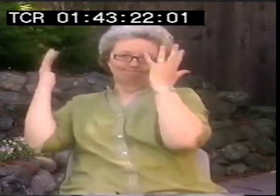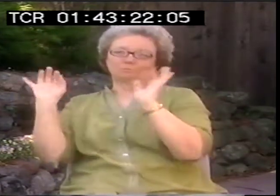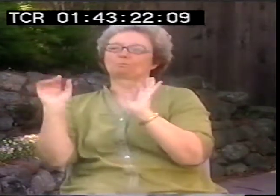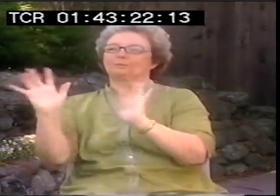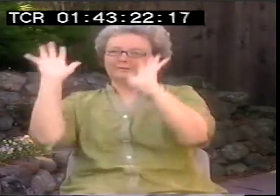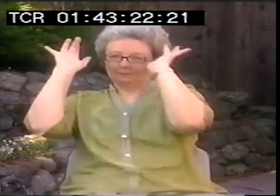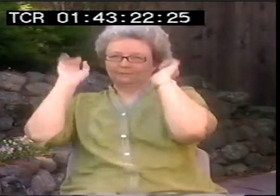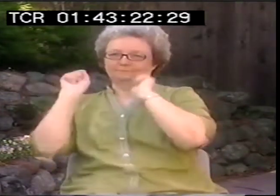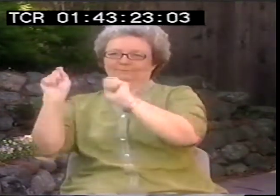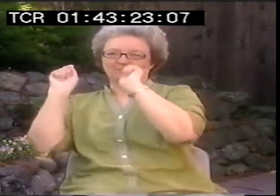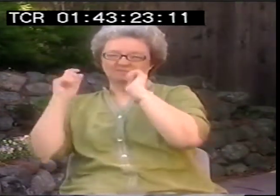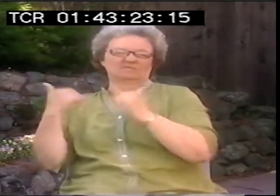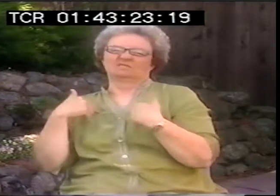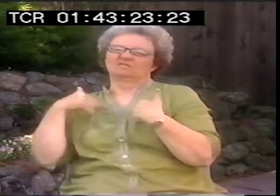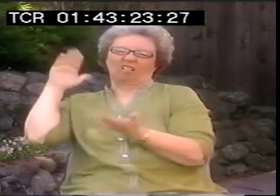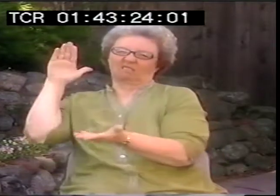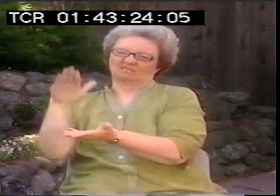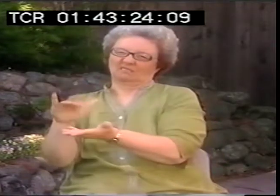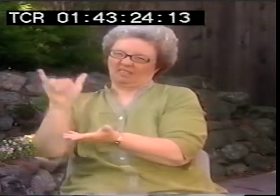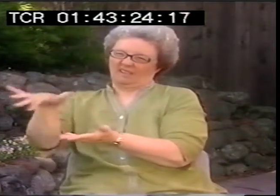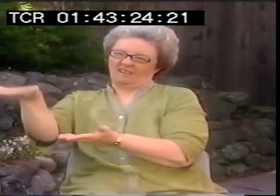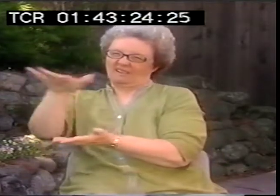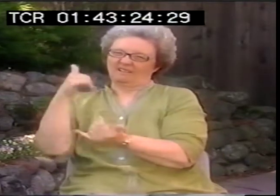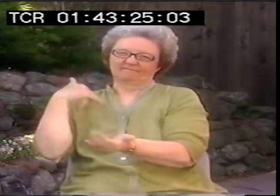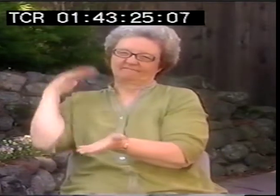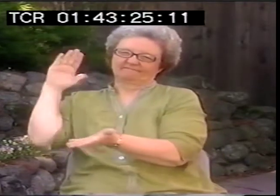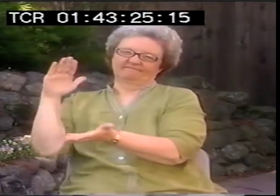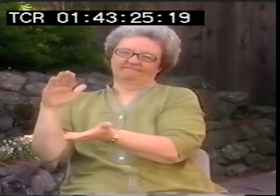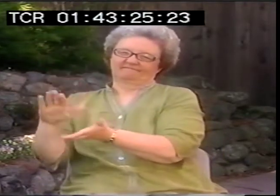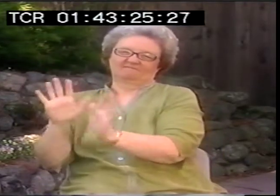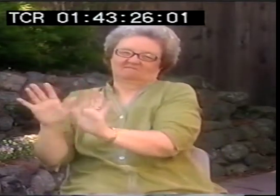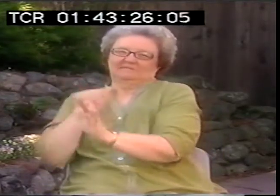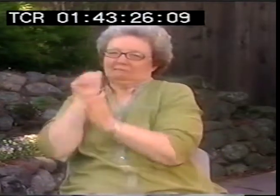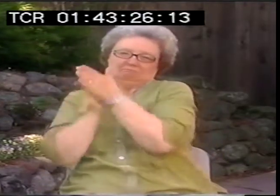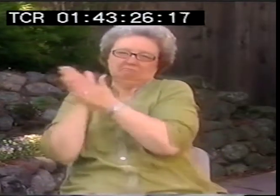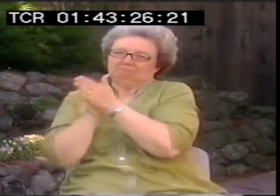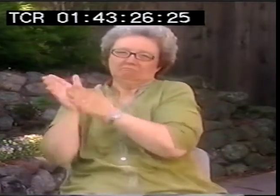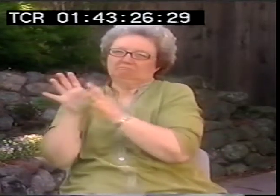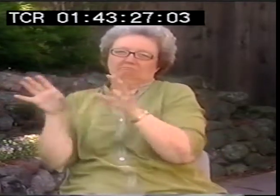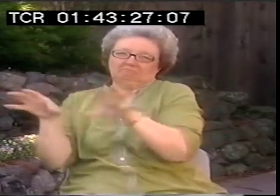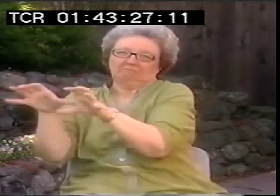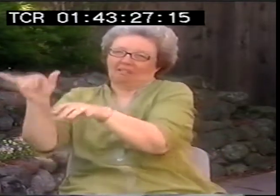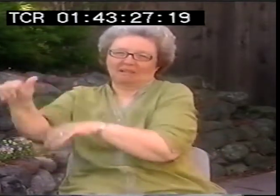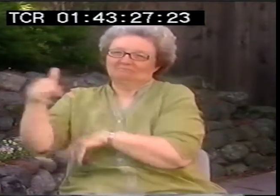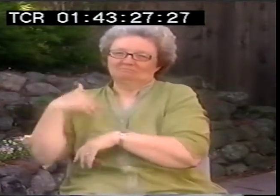by watching. But I do less and less of that now, because it's just not my thing. That's not where my energies lie.